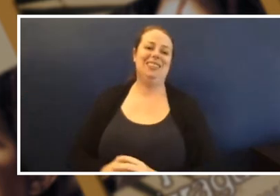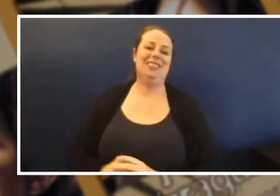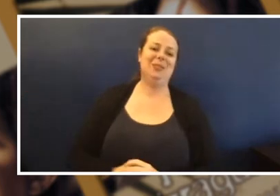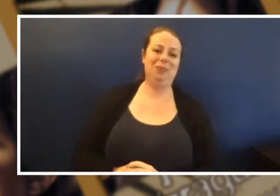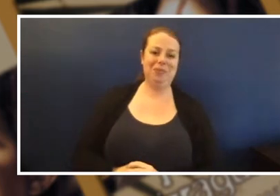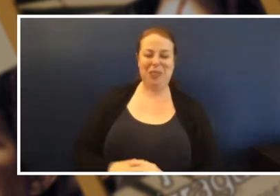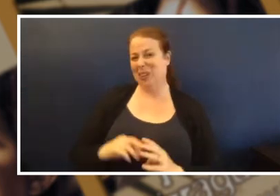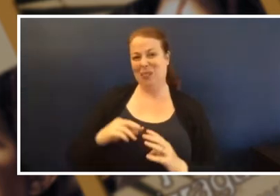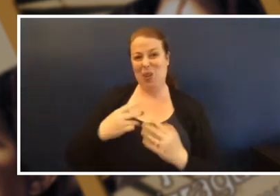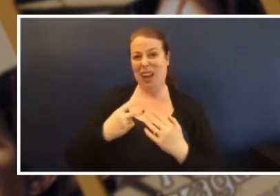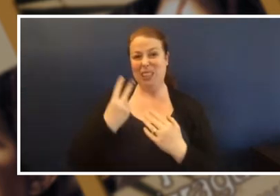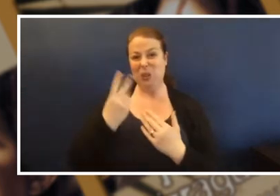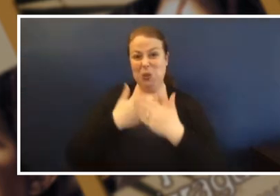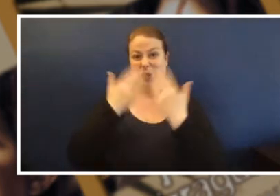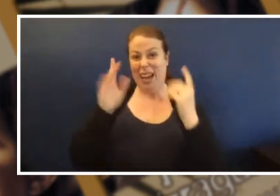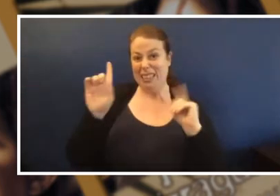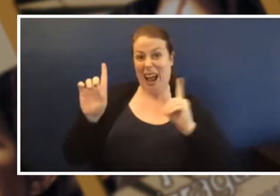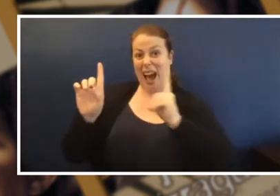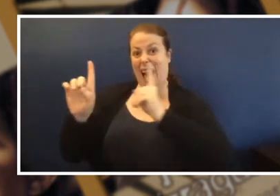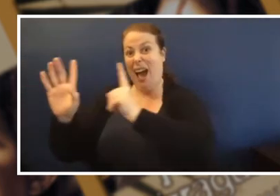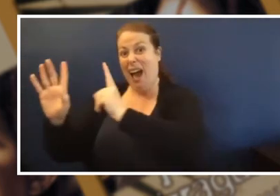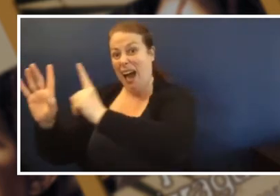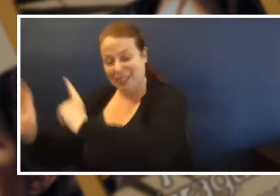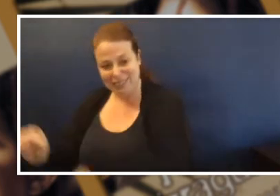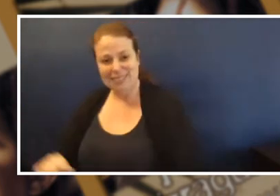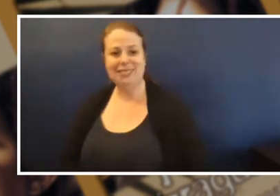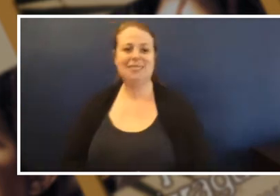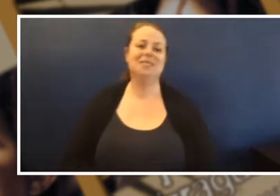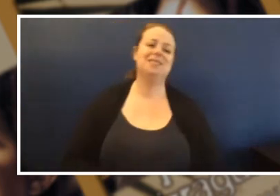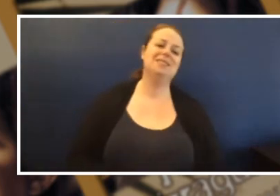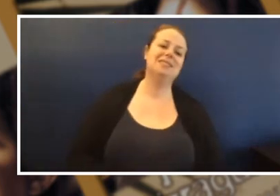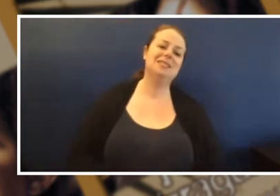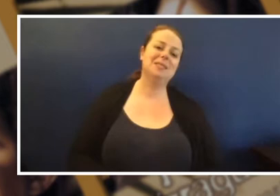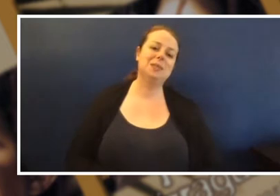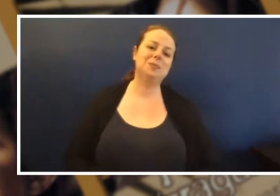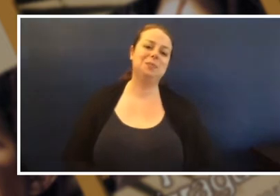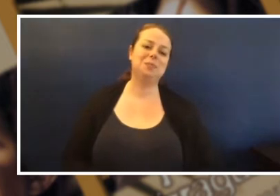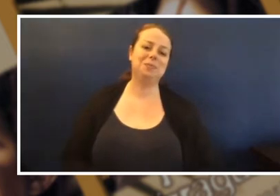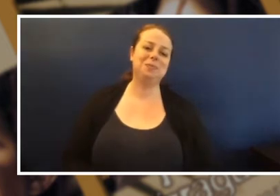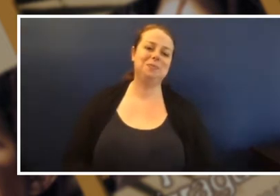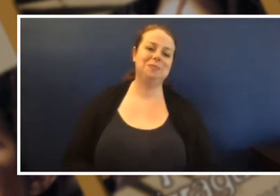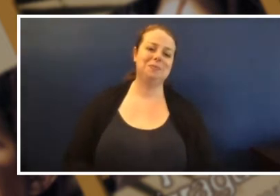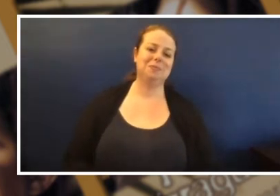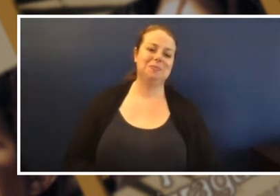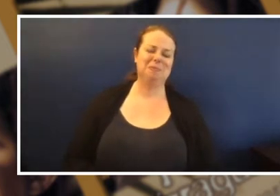you know till they didn't come back, you know. so maybe like they won't be coming back for two days.